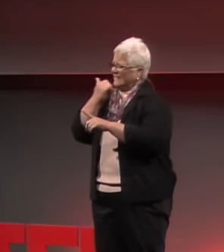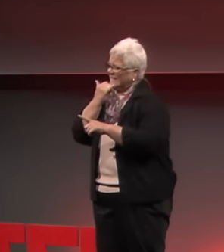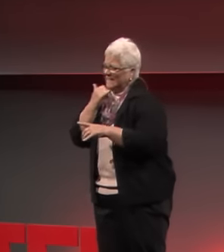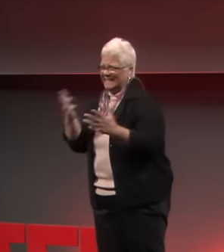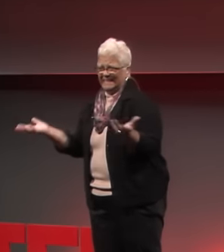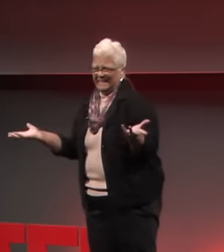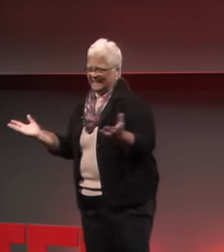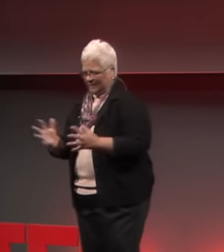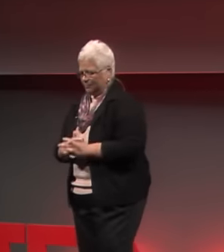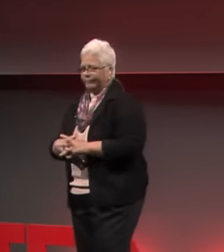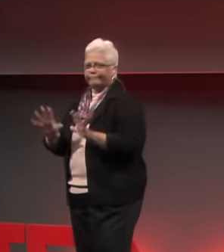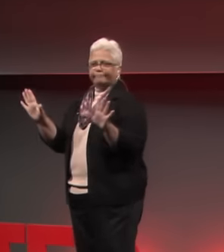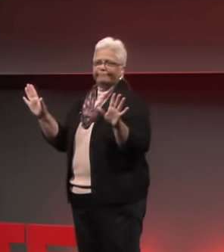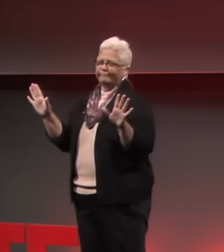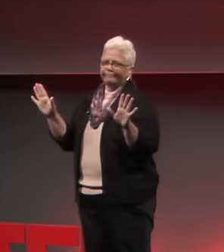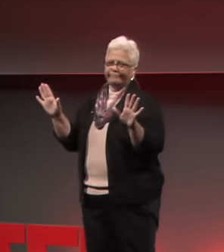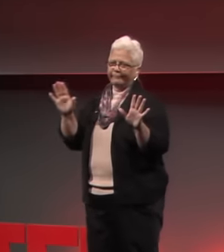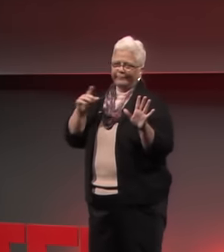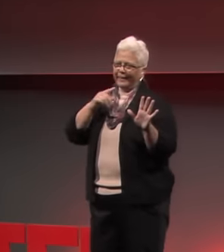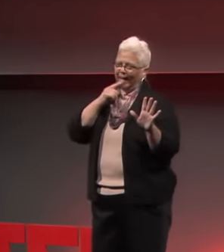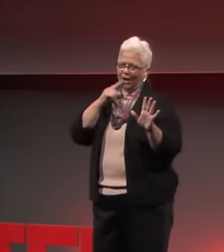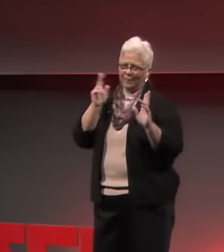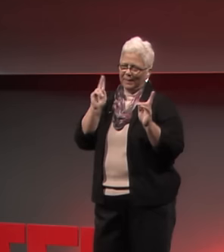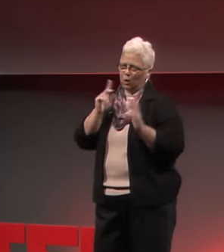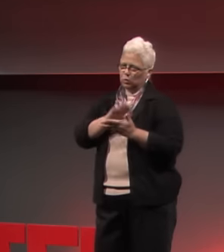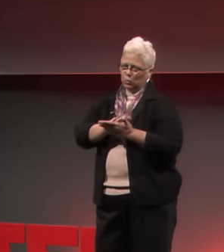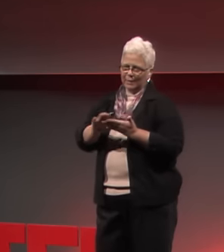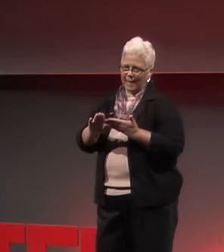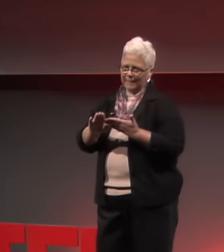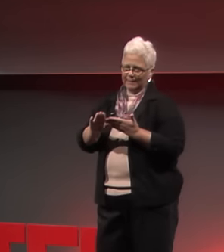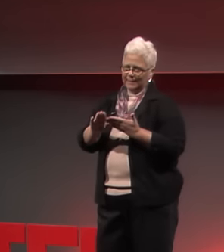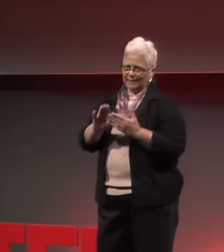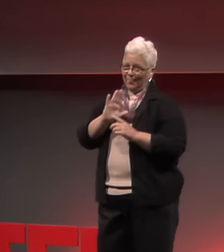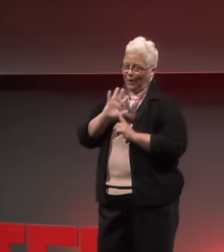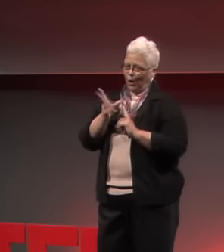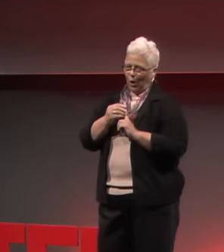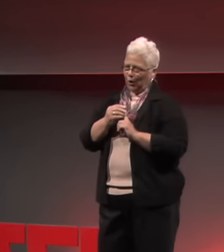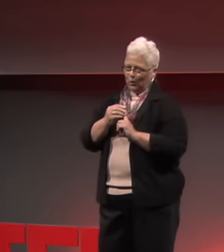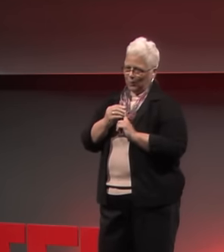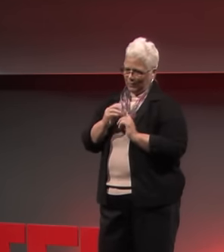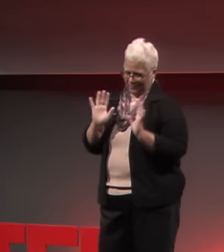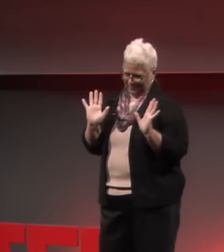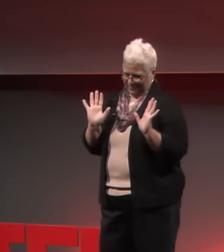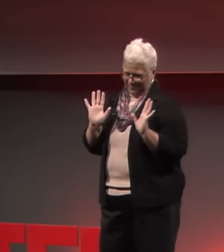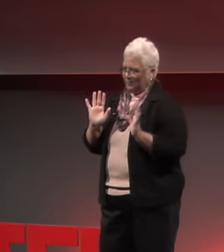"Those clothes aren't right for you." Hearing people are so nice, culturally.